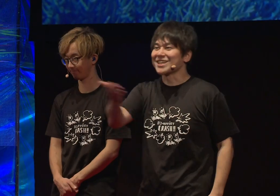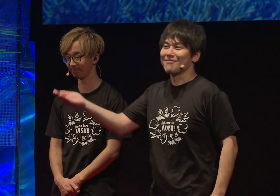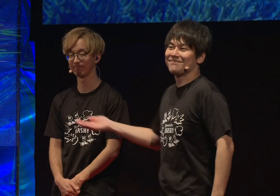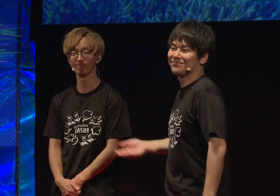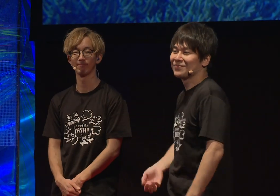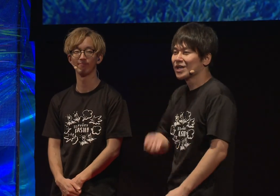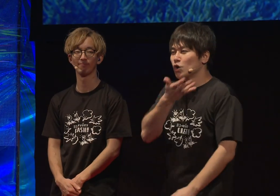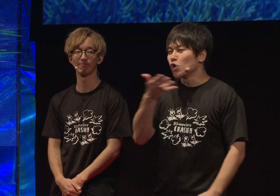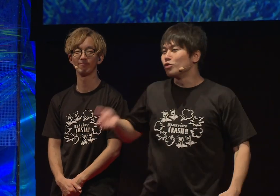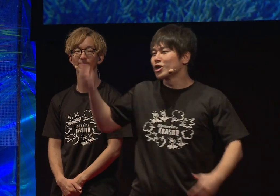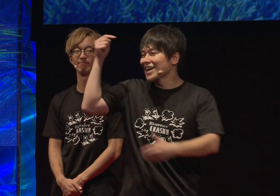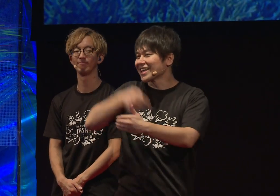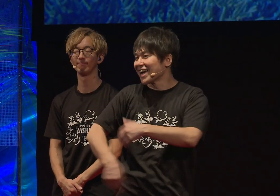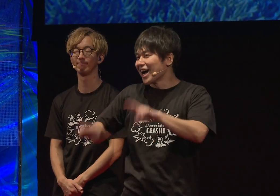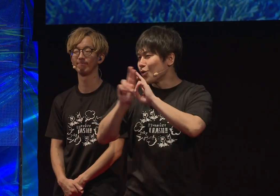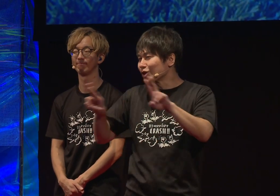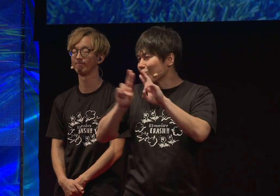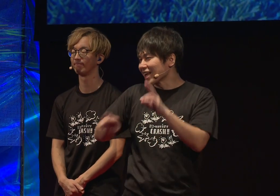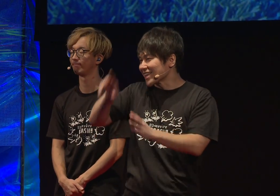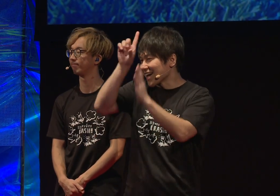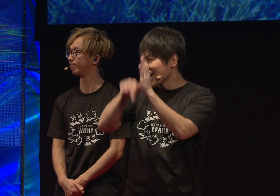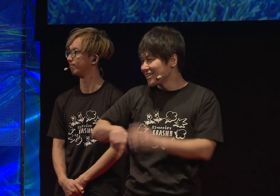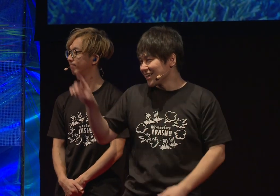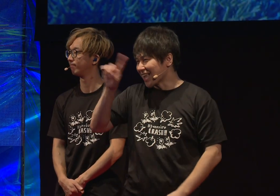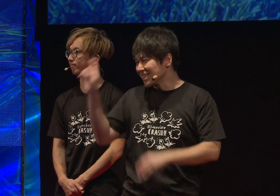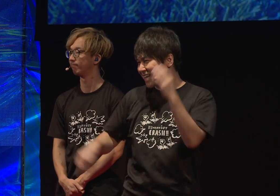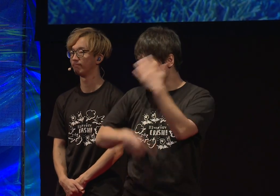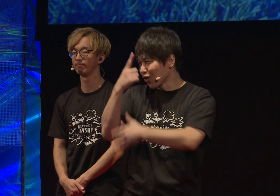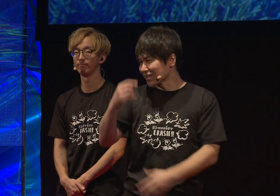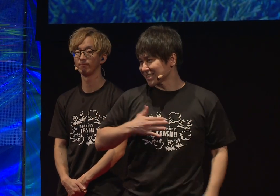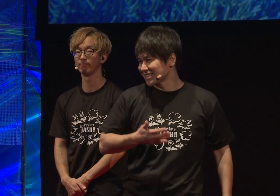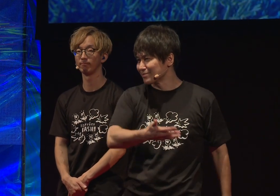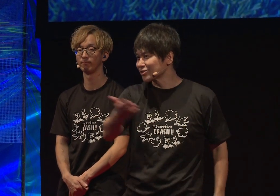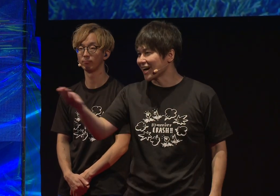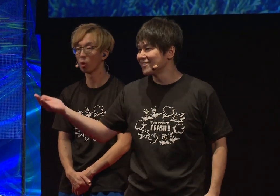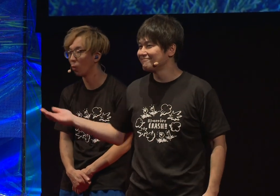What do you think happens when you sing under the sea?